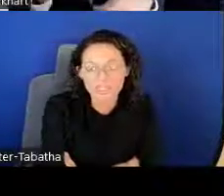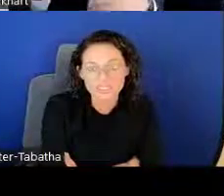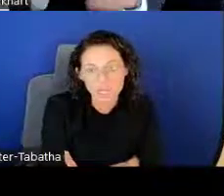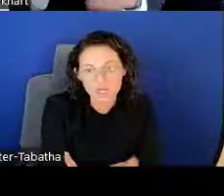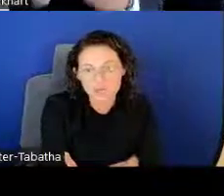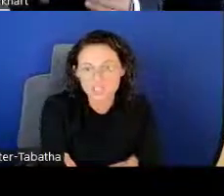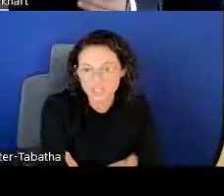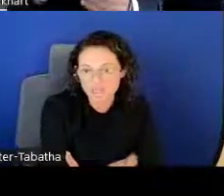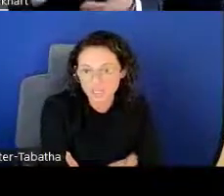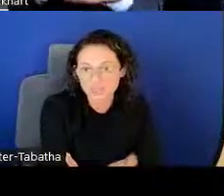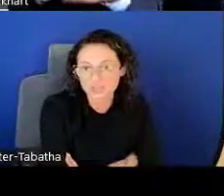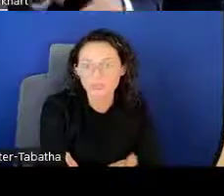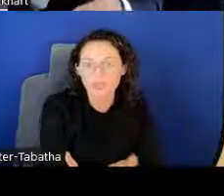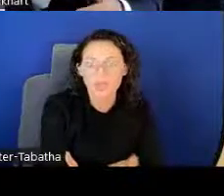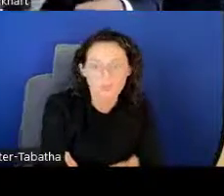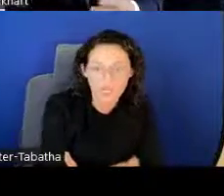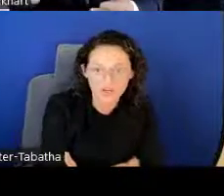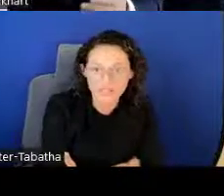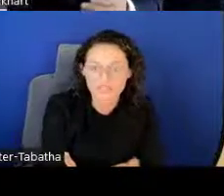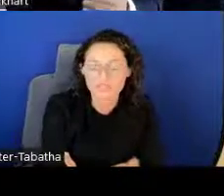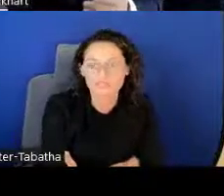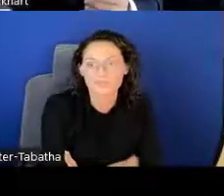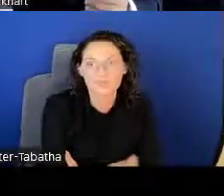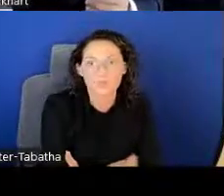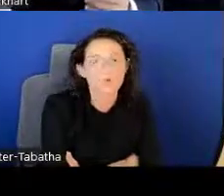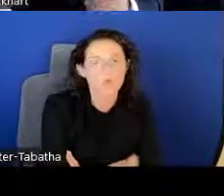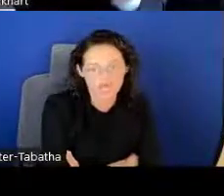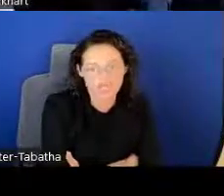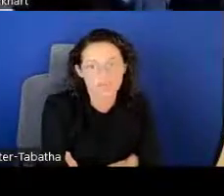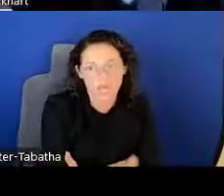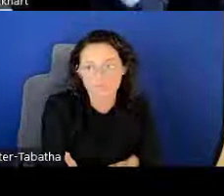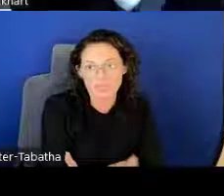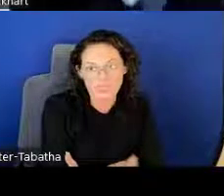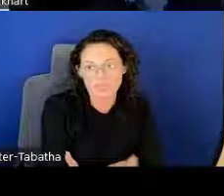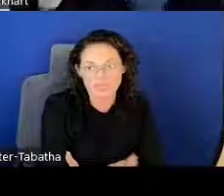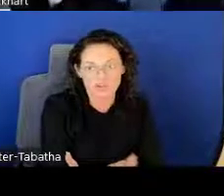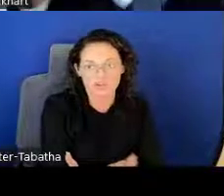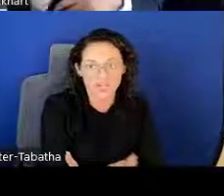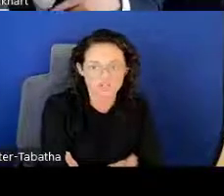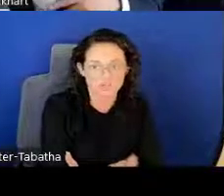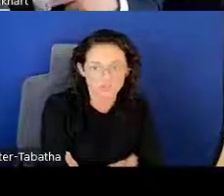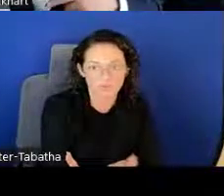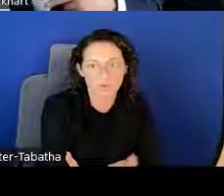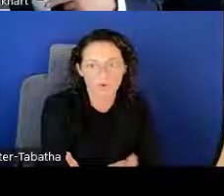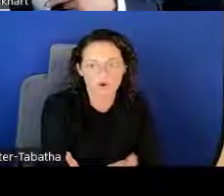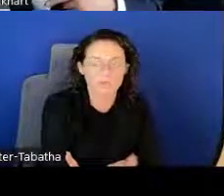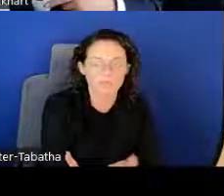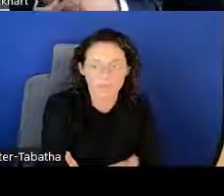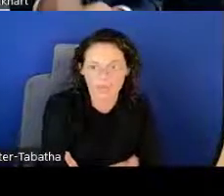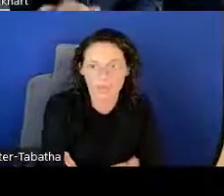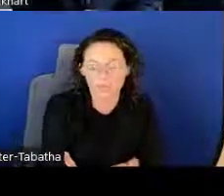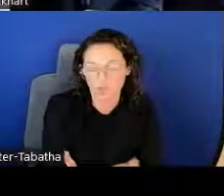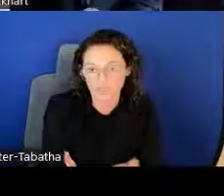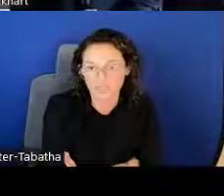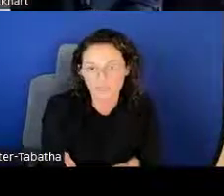a spouse, a child, a parent will also not be considered eligible for LRP.